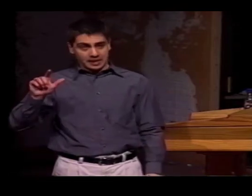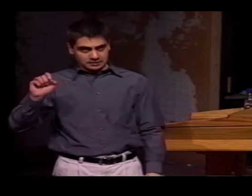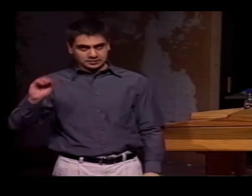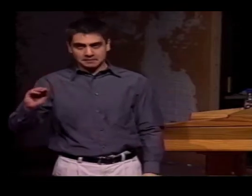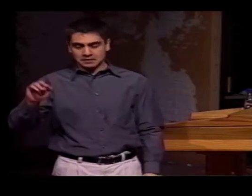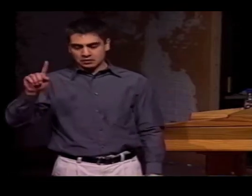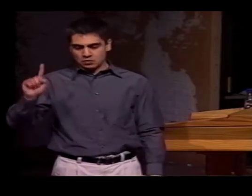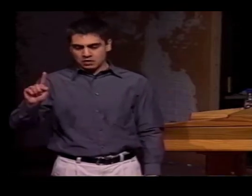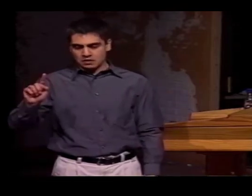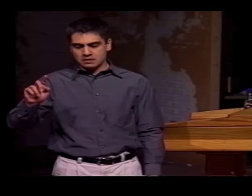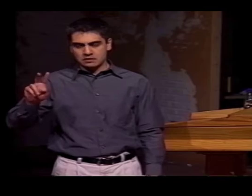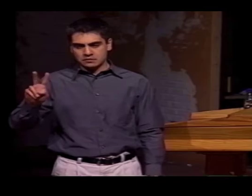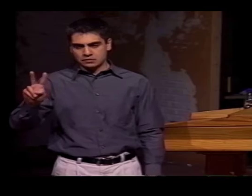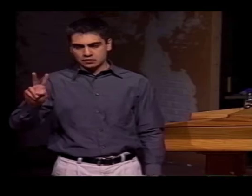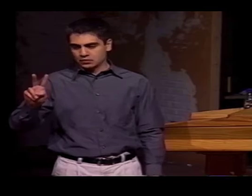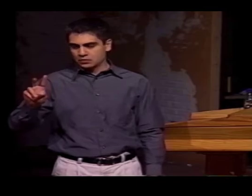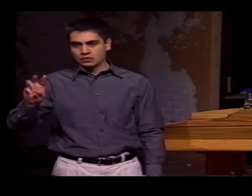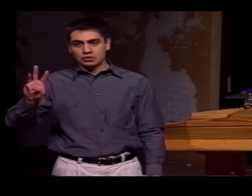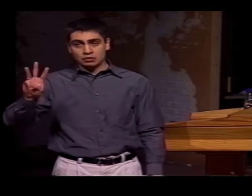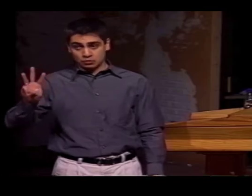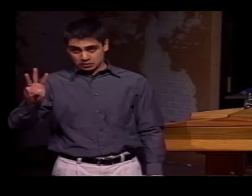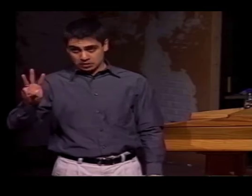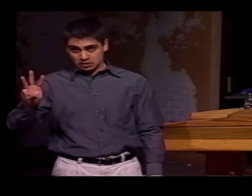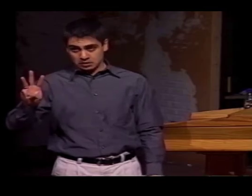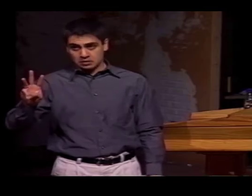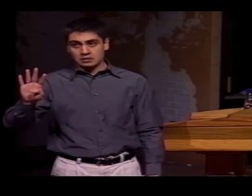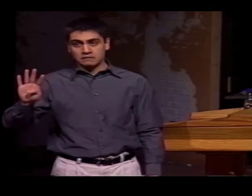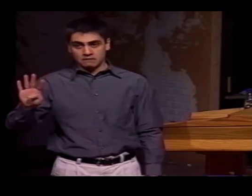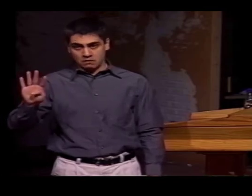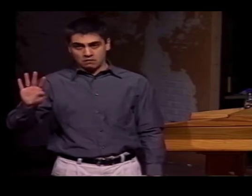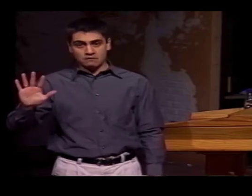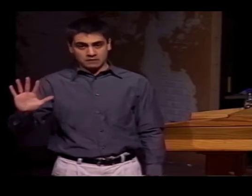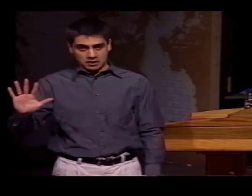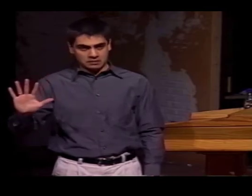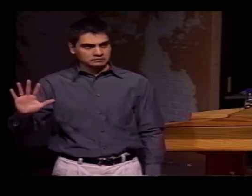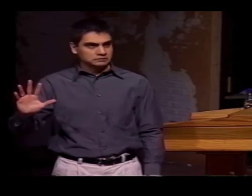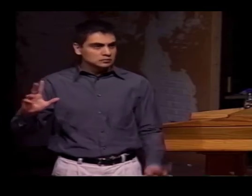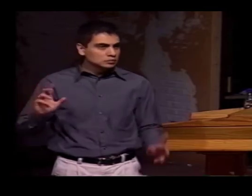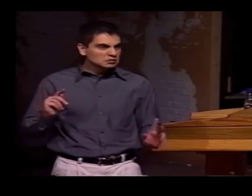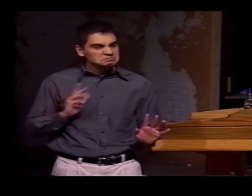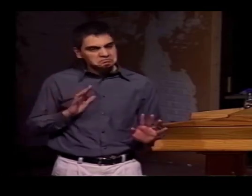OH, I'M SORRY. THAT WAS ASL. IN LSM, 1, 2, 3, 4, 5.